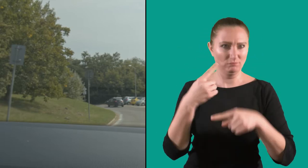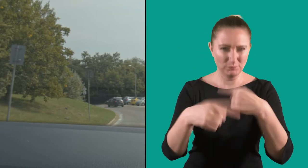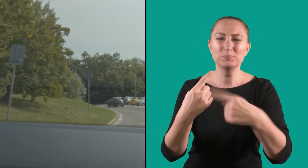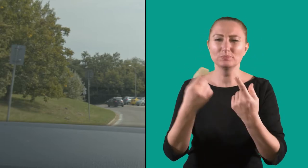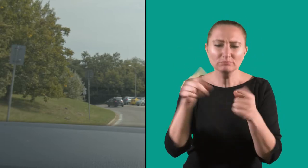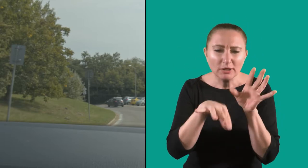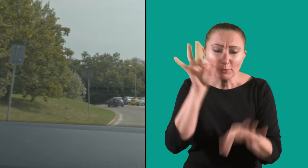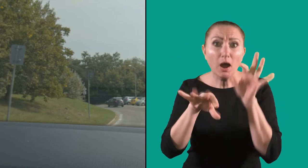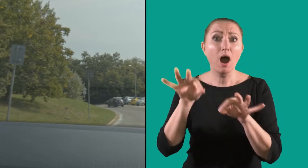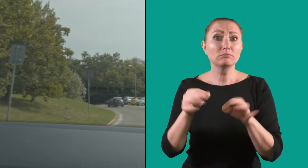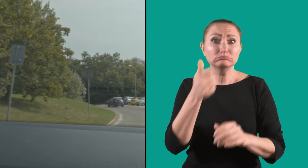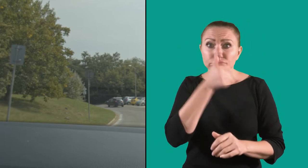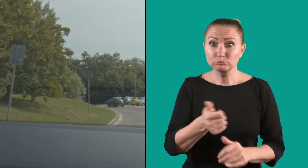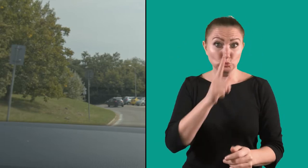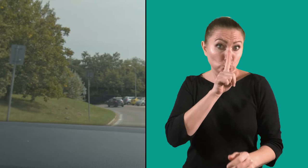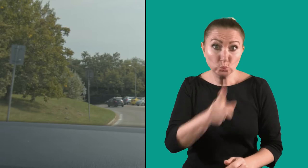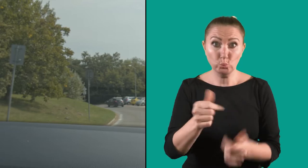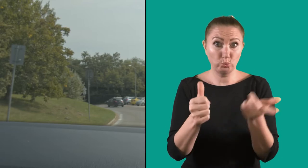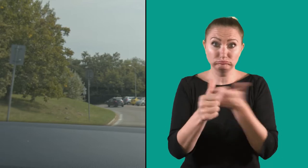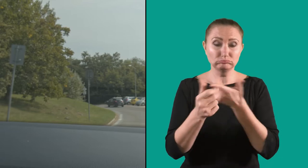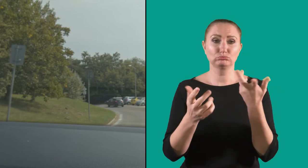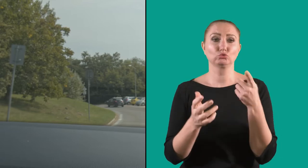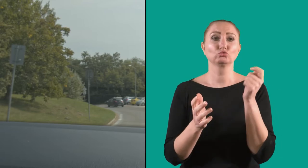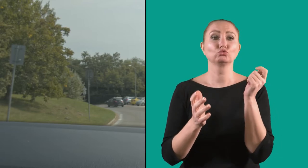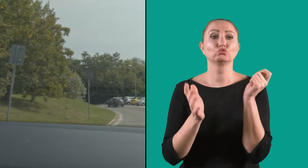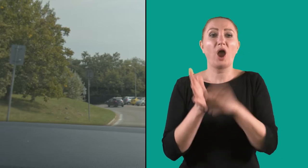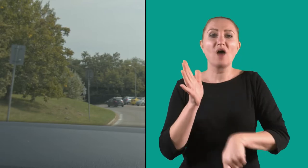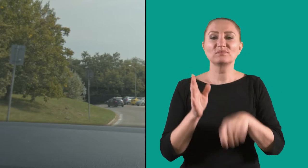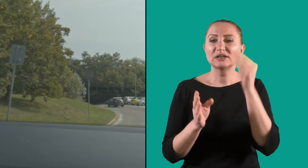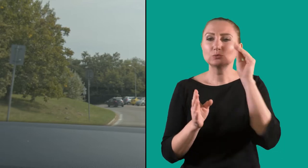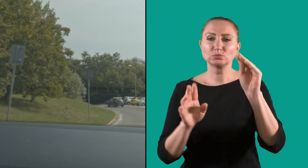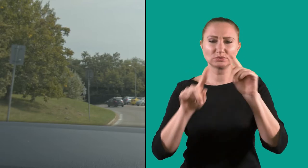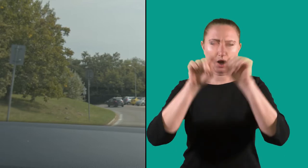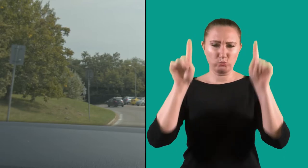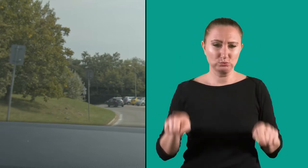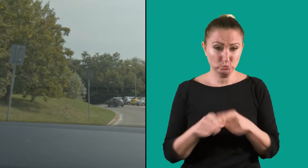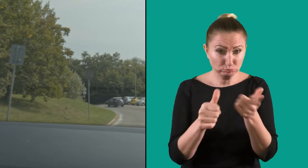and he found that it is enough to have an extract from the criminal record,